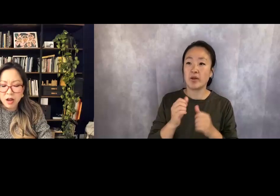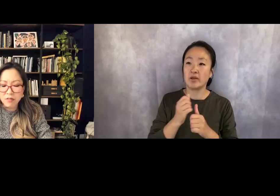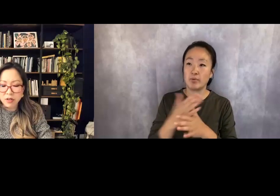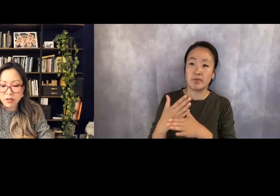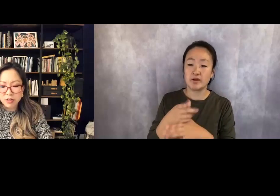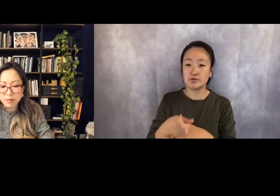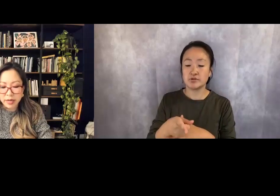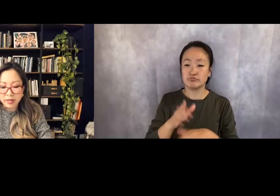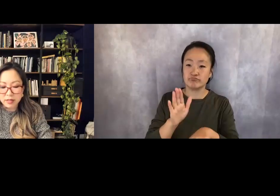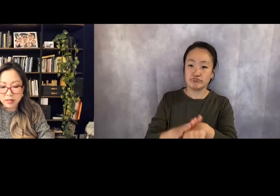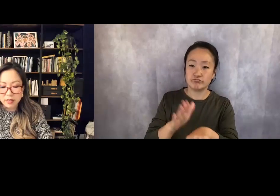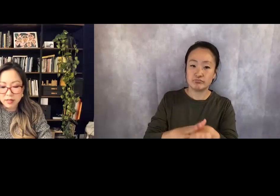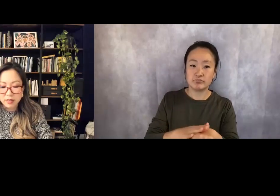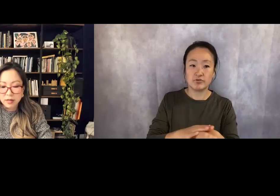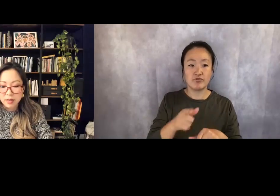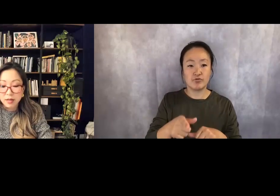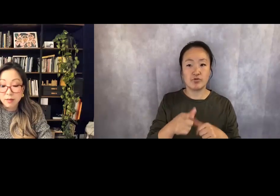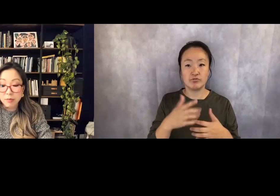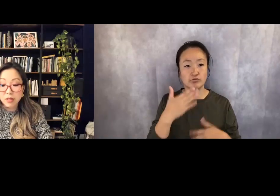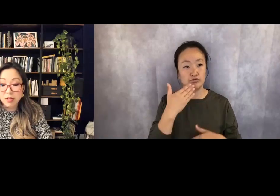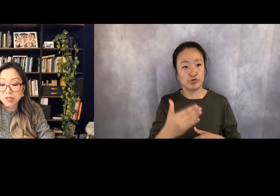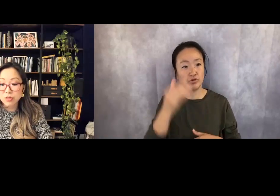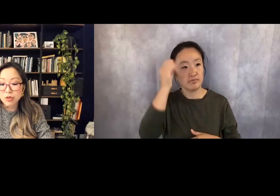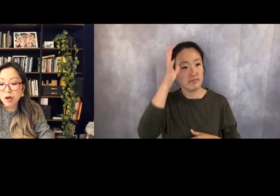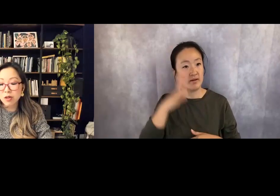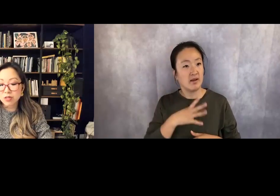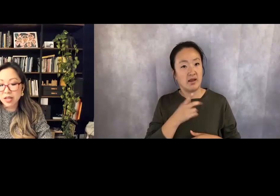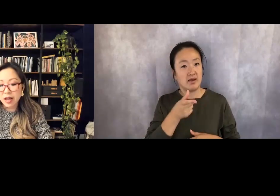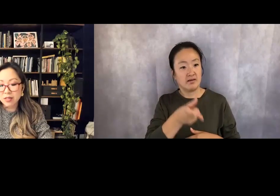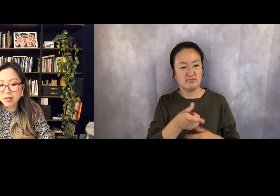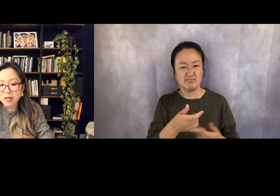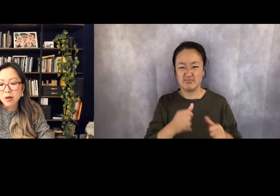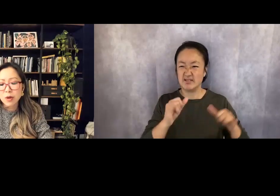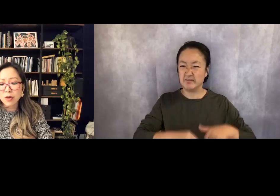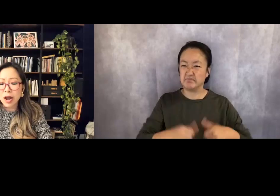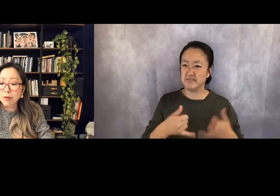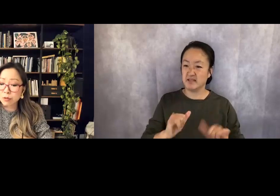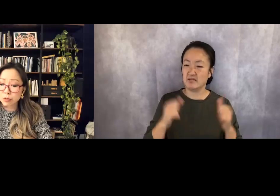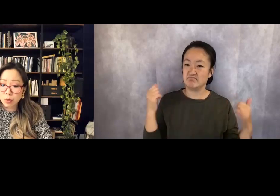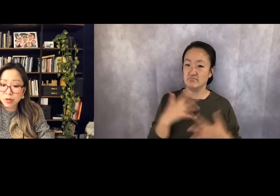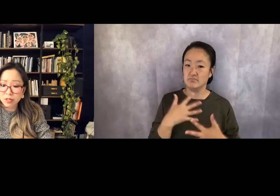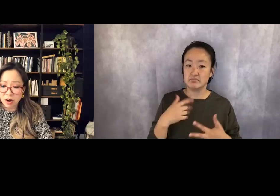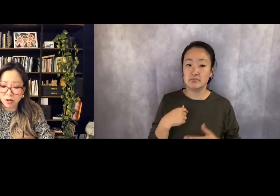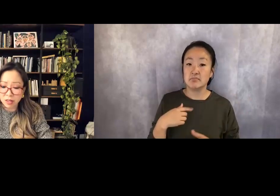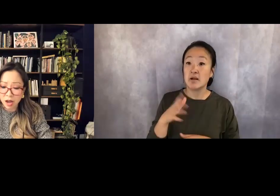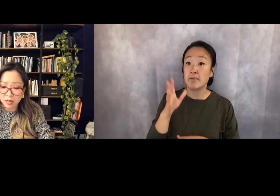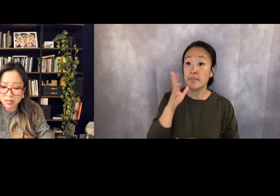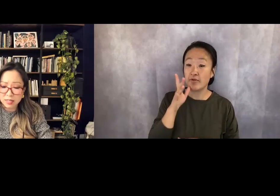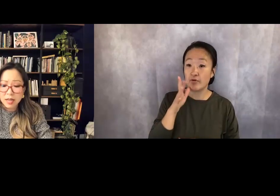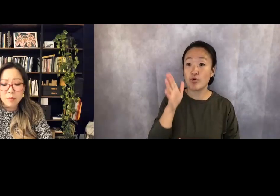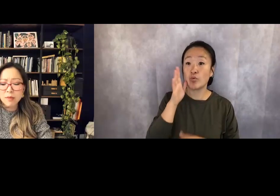of a good man. My mother still calls to ask whether our doors are locked.